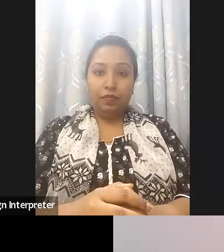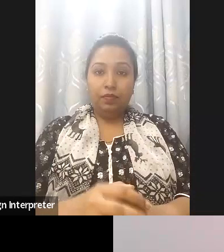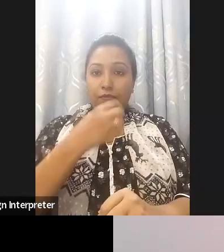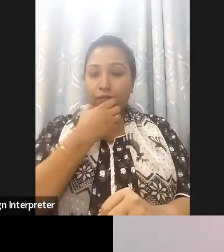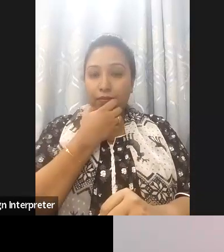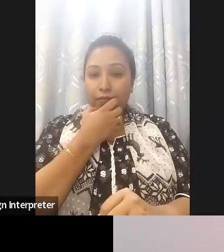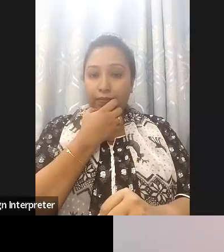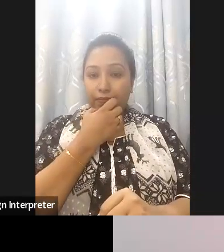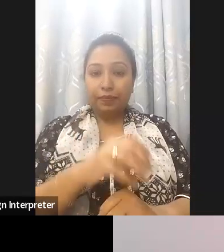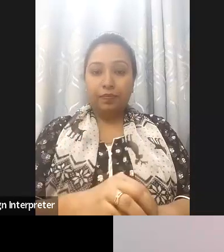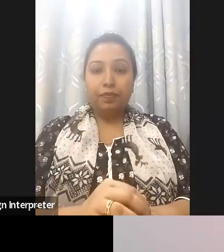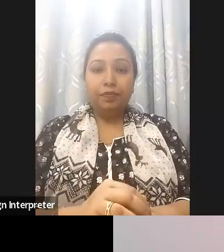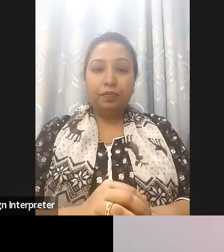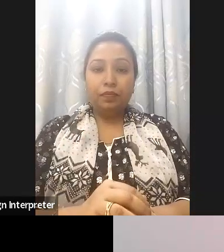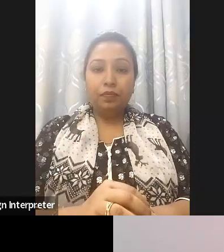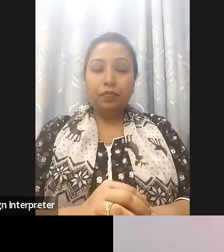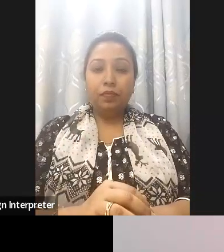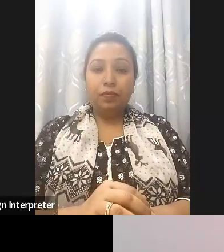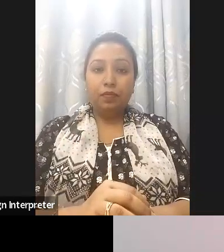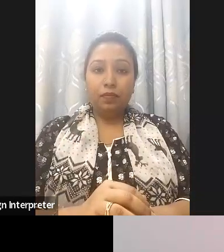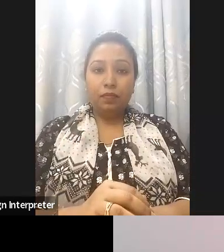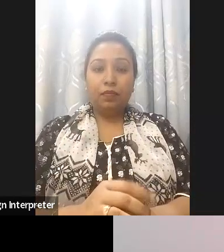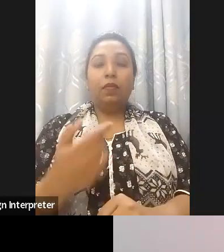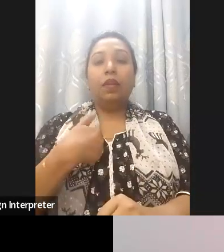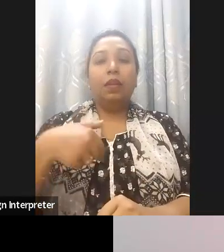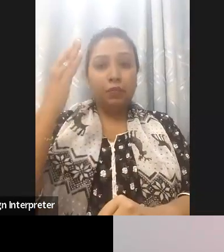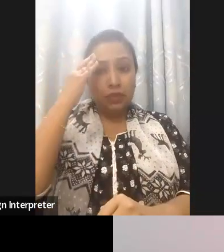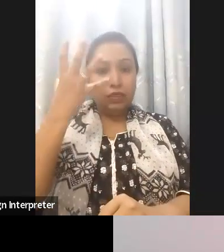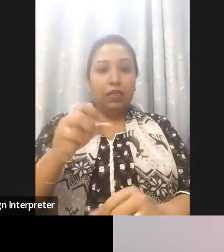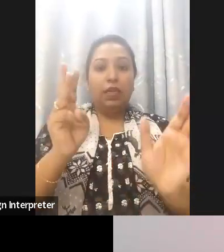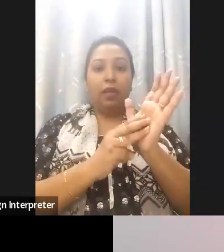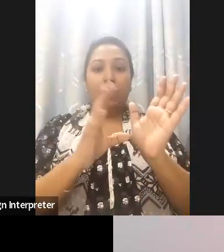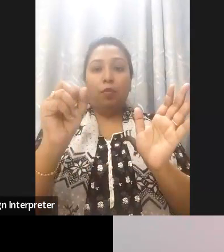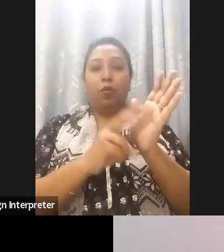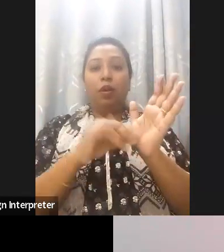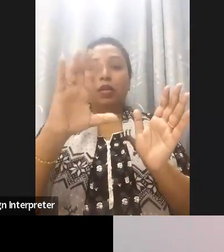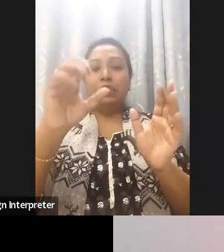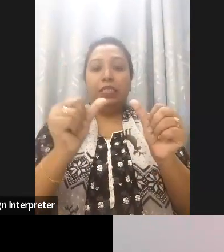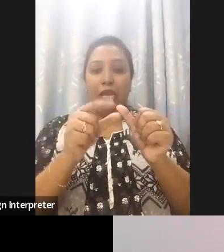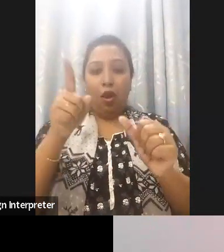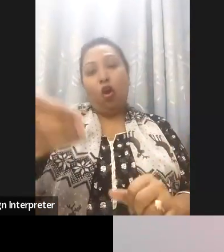advocacy and I know Dr Monica is going to talk about tools that G3ict has created to